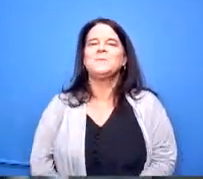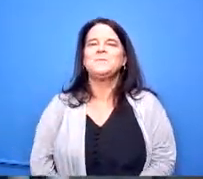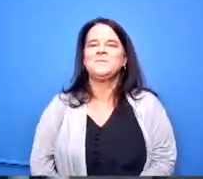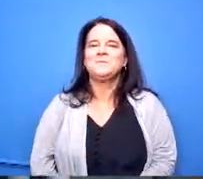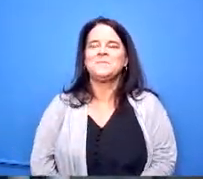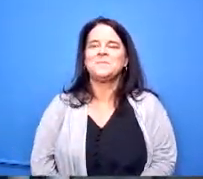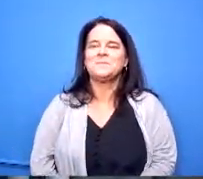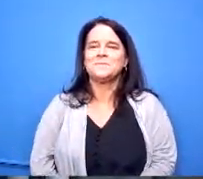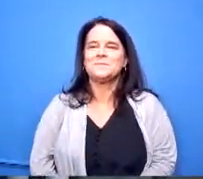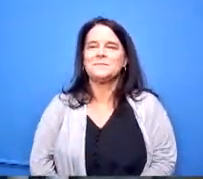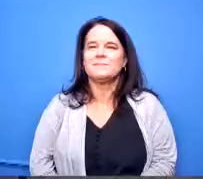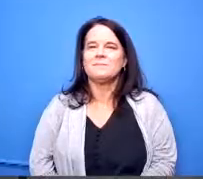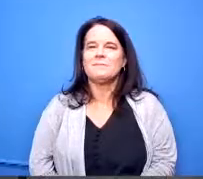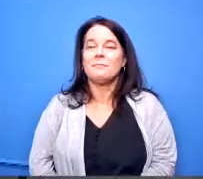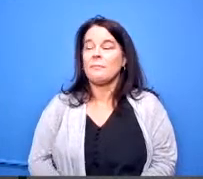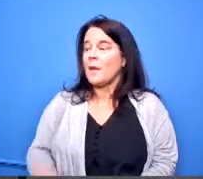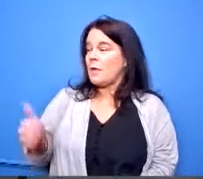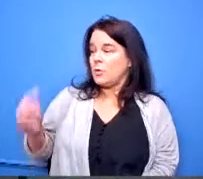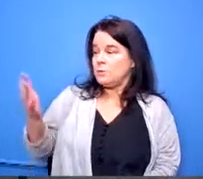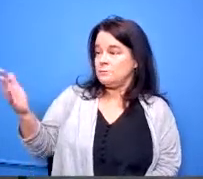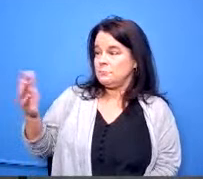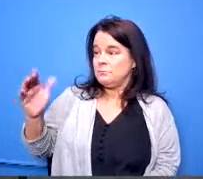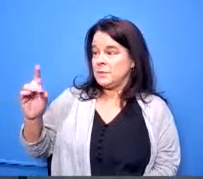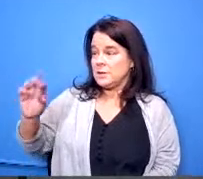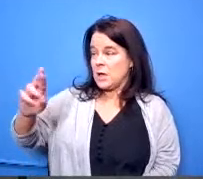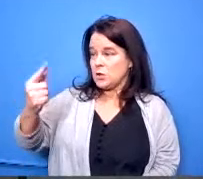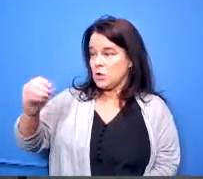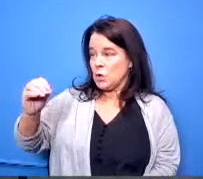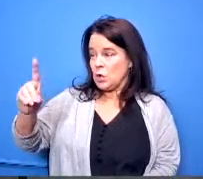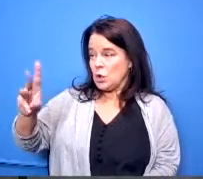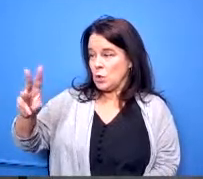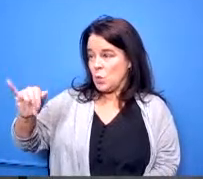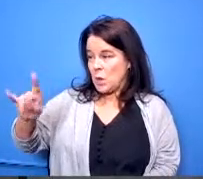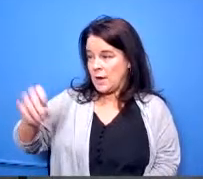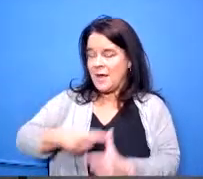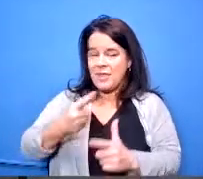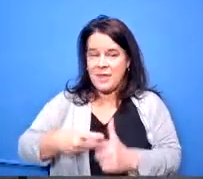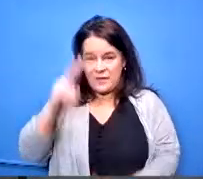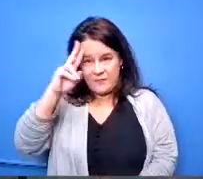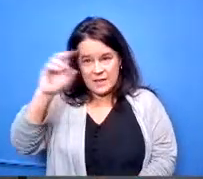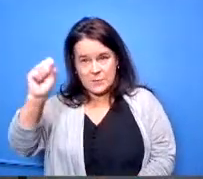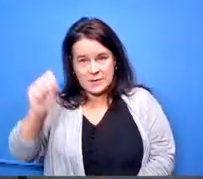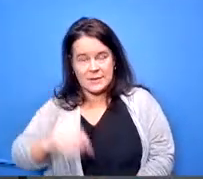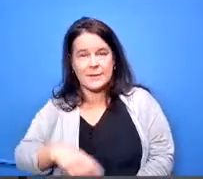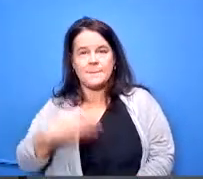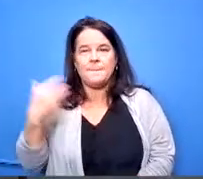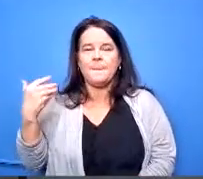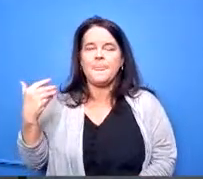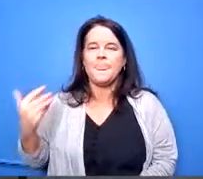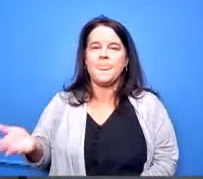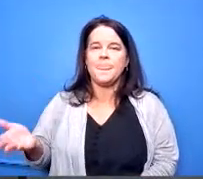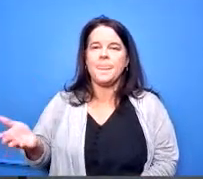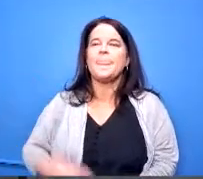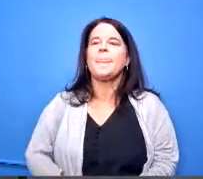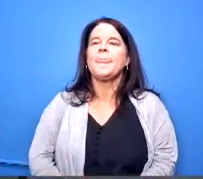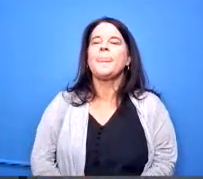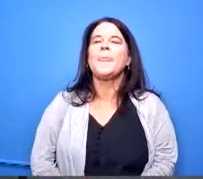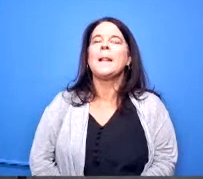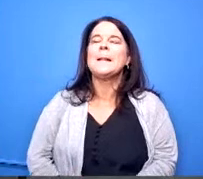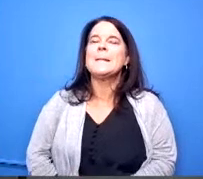many of the board members dr goodwin and then vice president